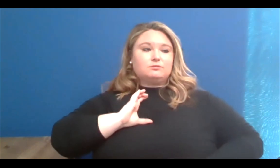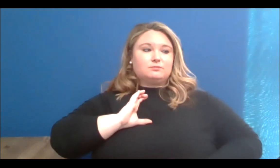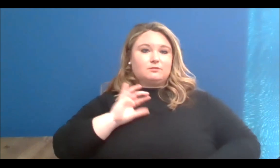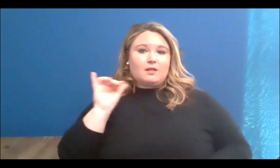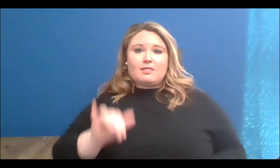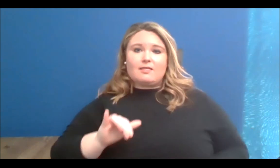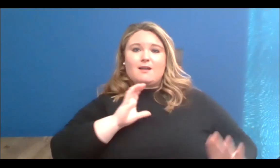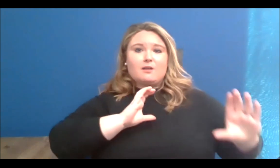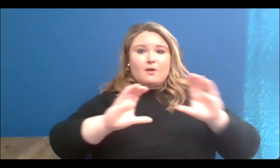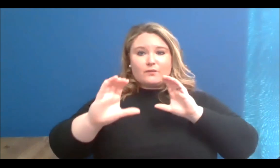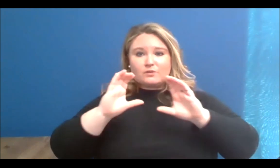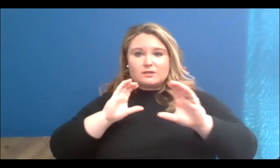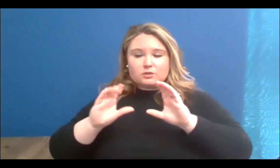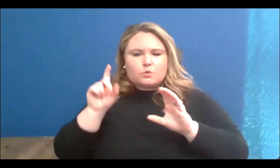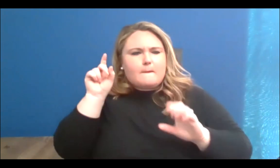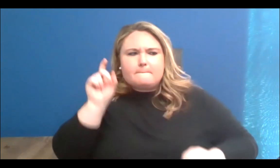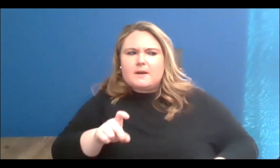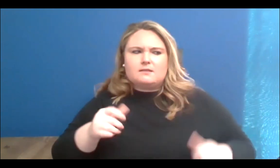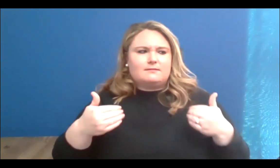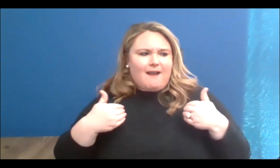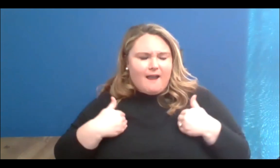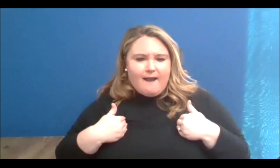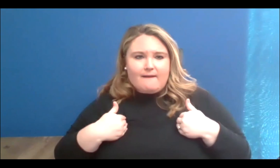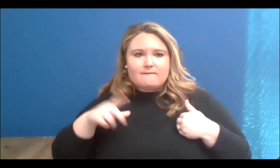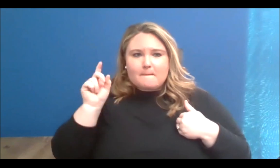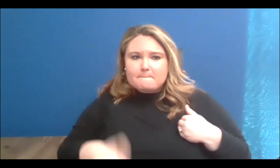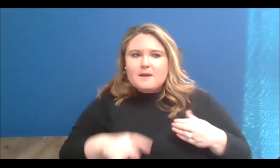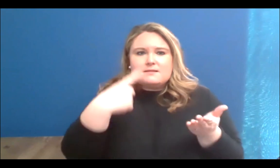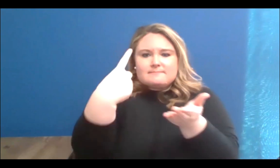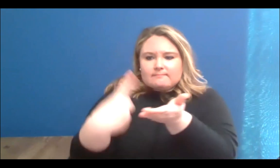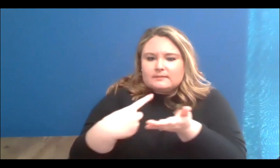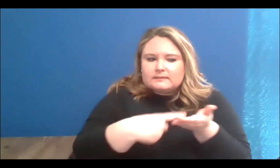that we need to have, and have daily in our lives. So these are the type of